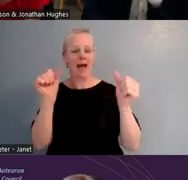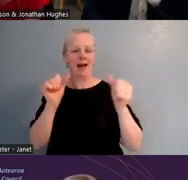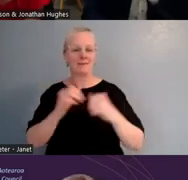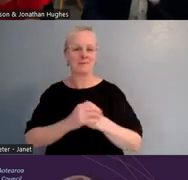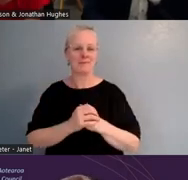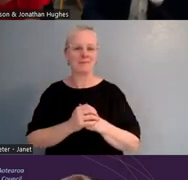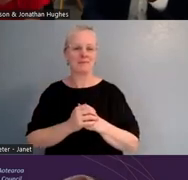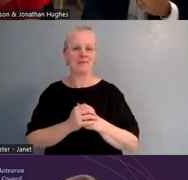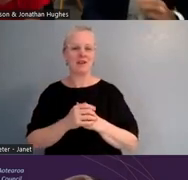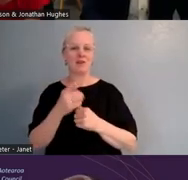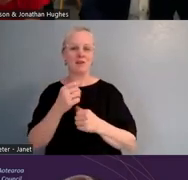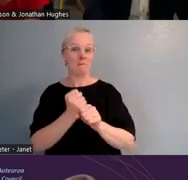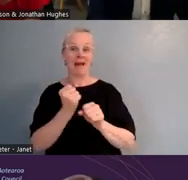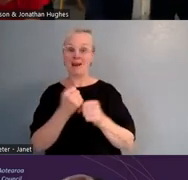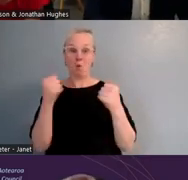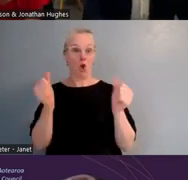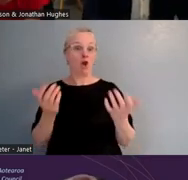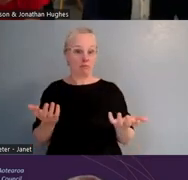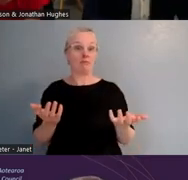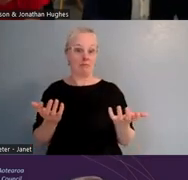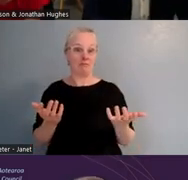you've made it work and continue to do so.